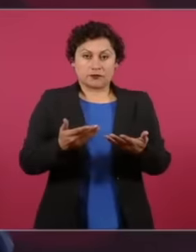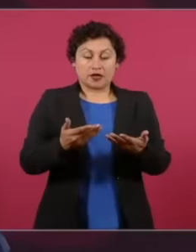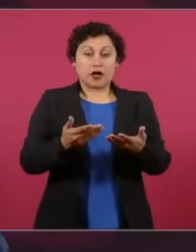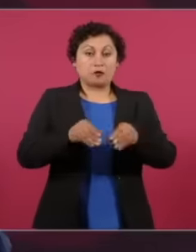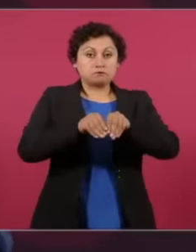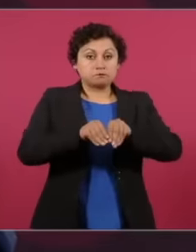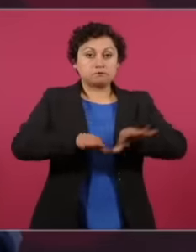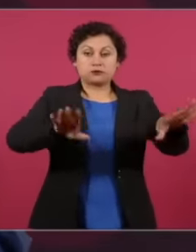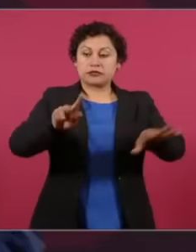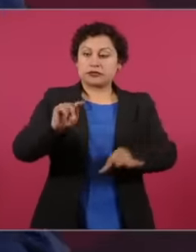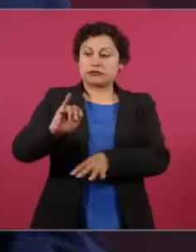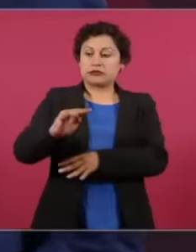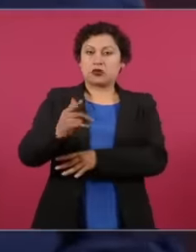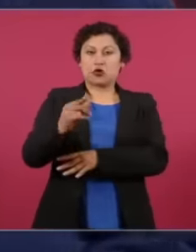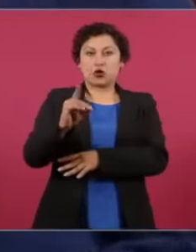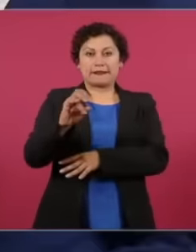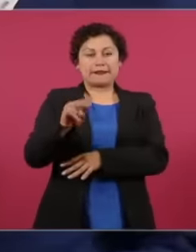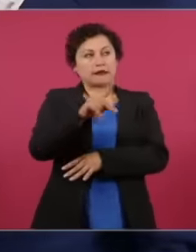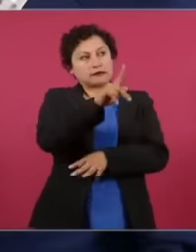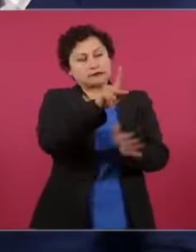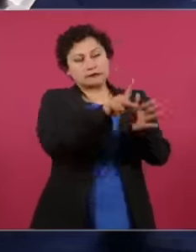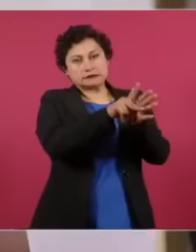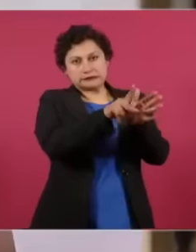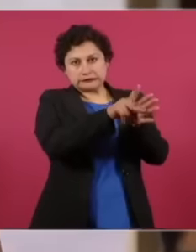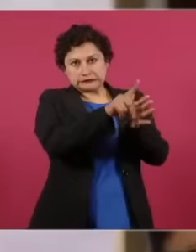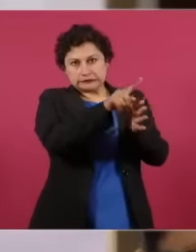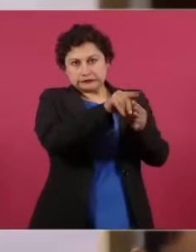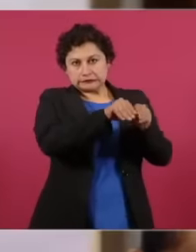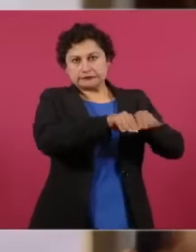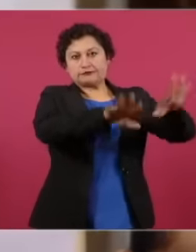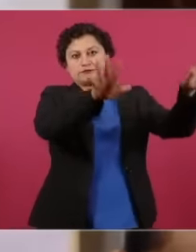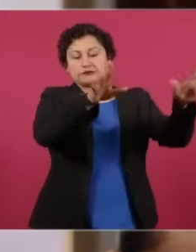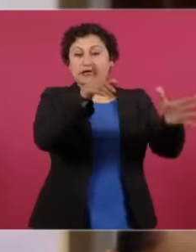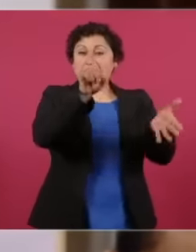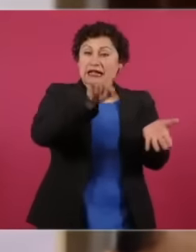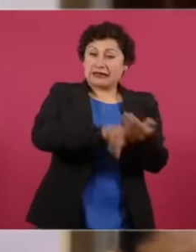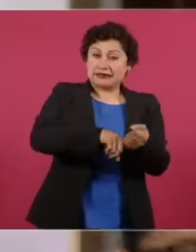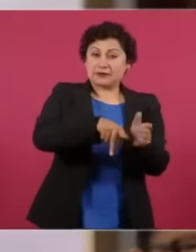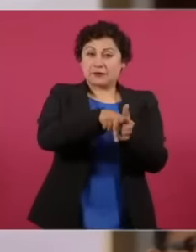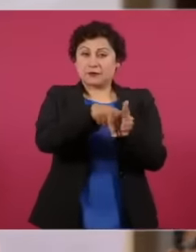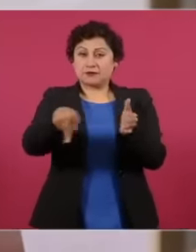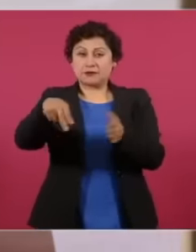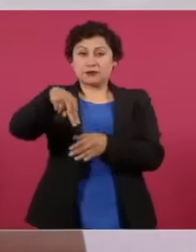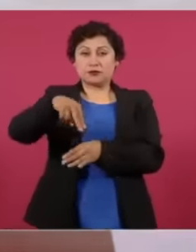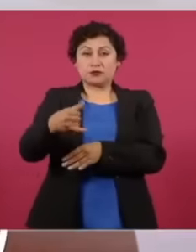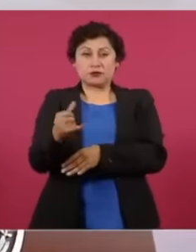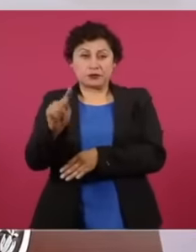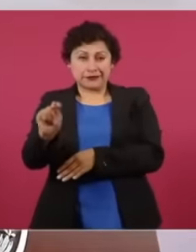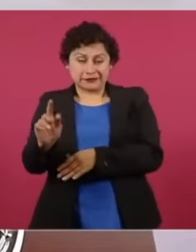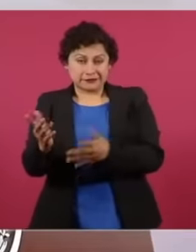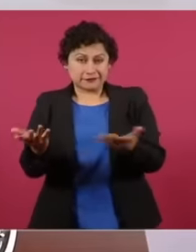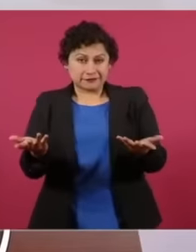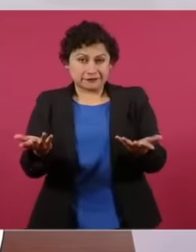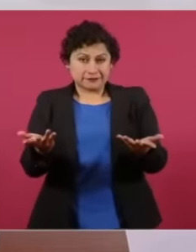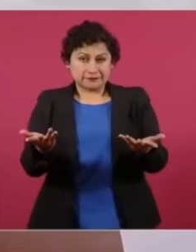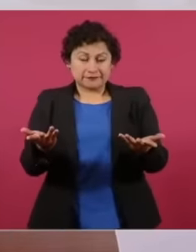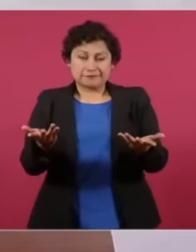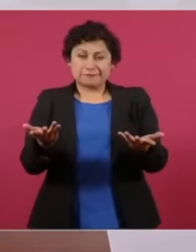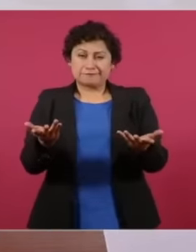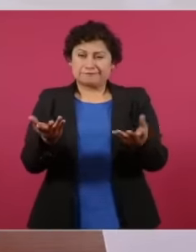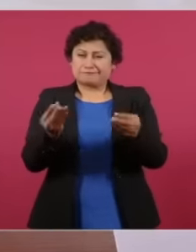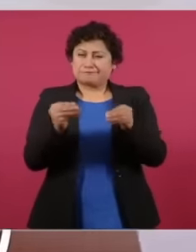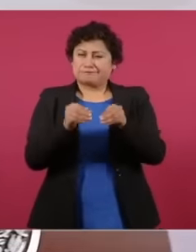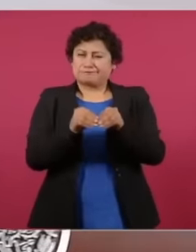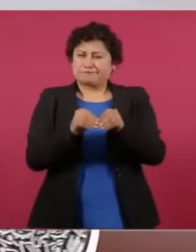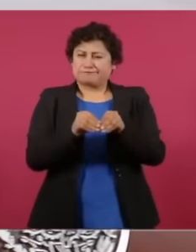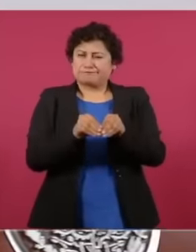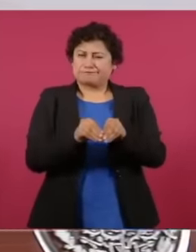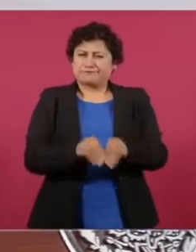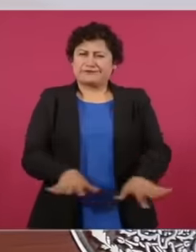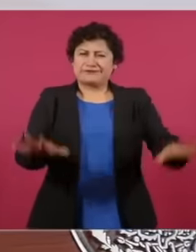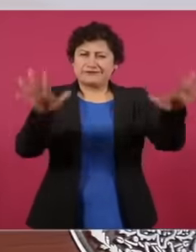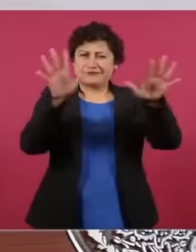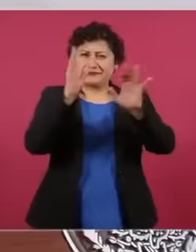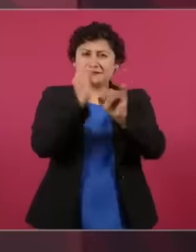they are also publications in the New York Times and millions of paid messages on social networks